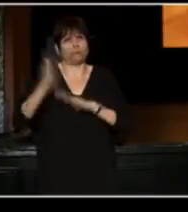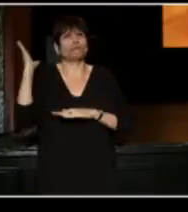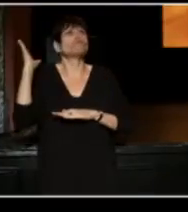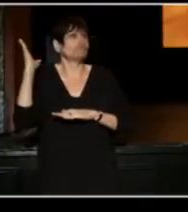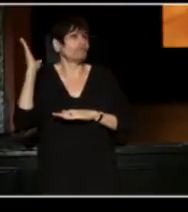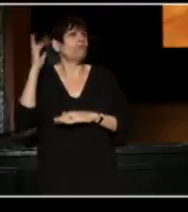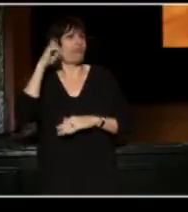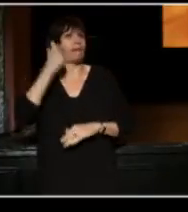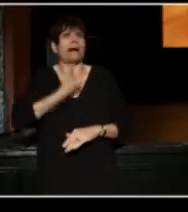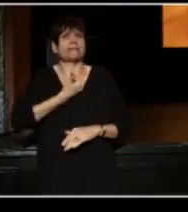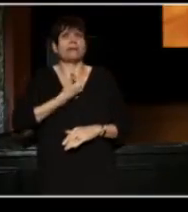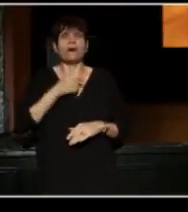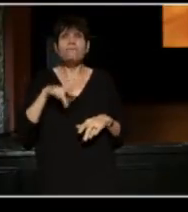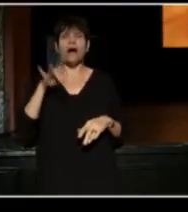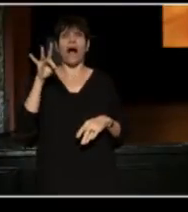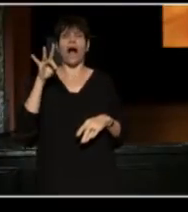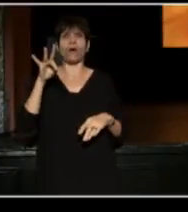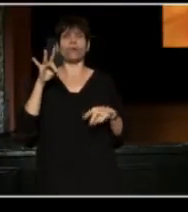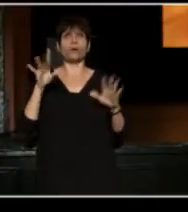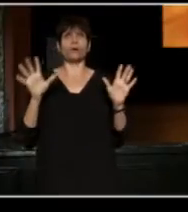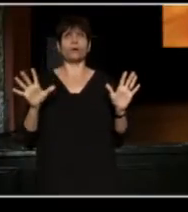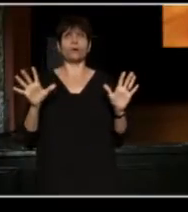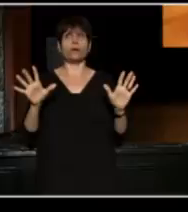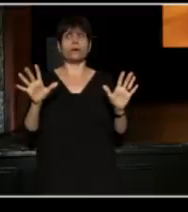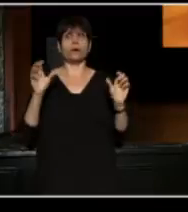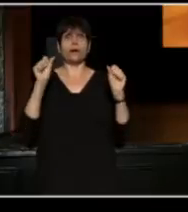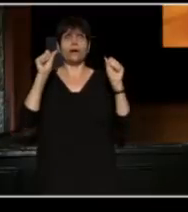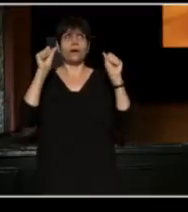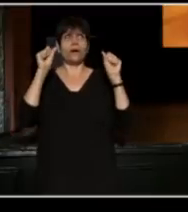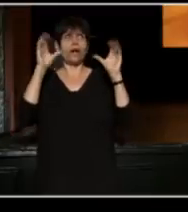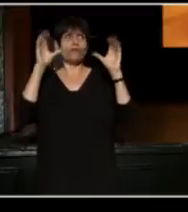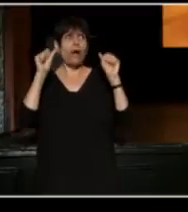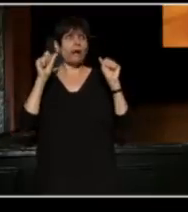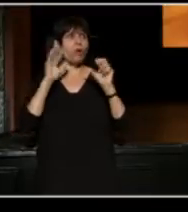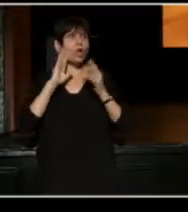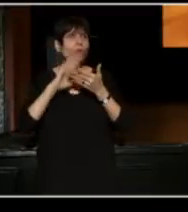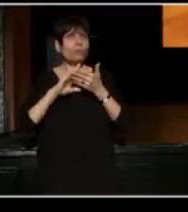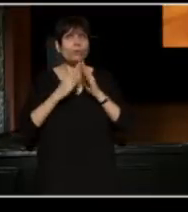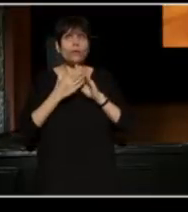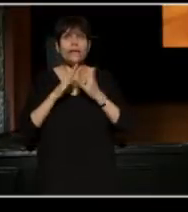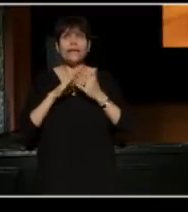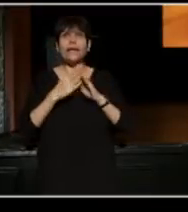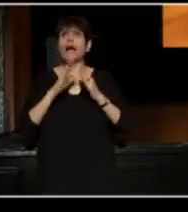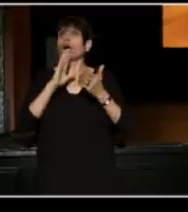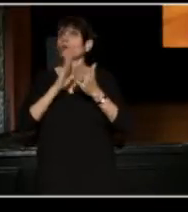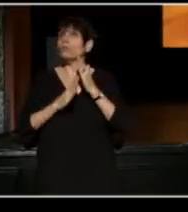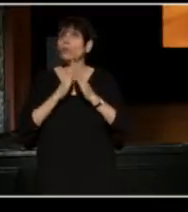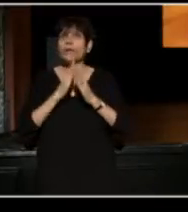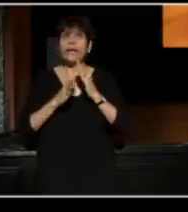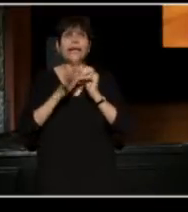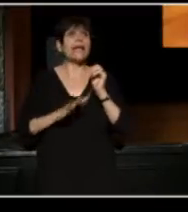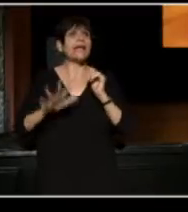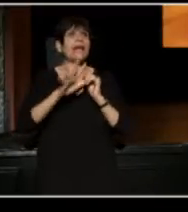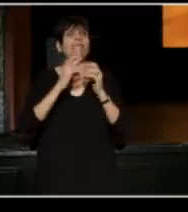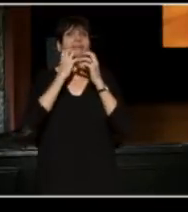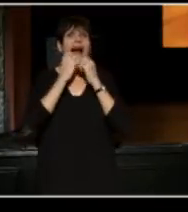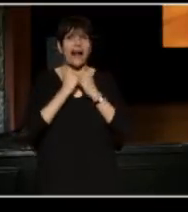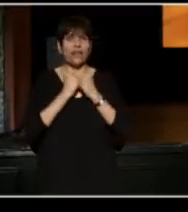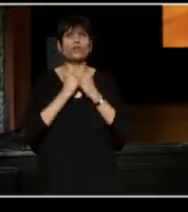But what I found here was an incredible community. A community that values kindness,